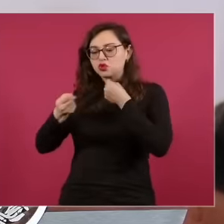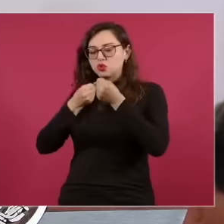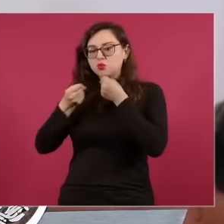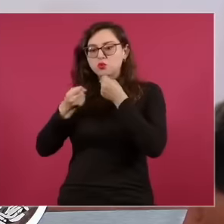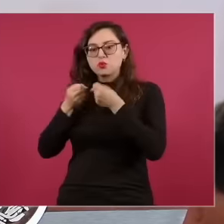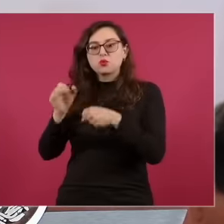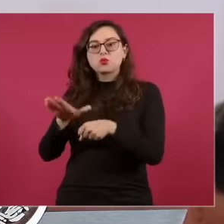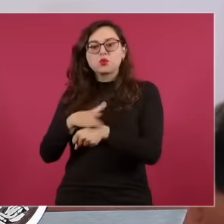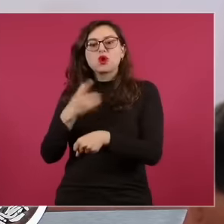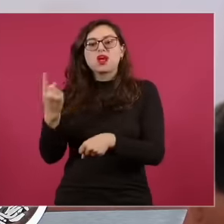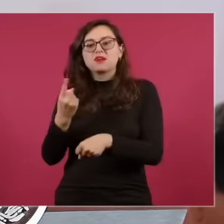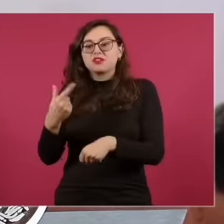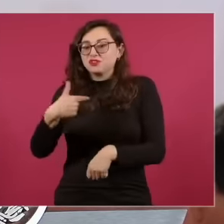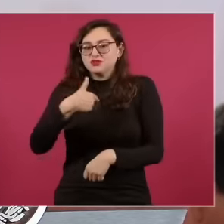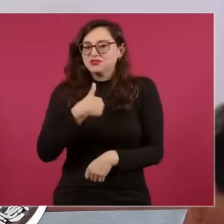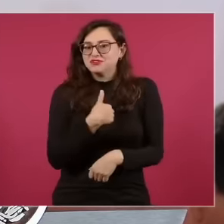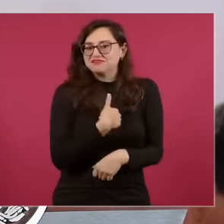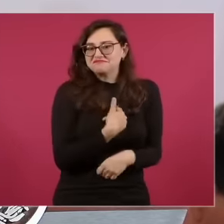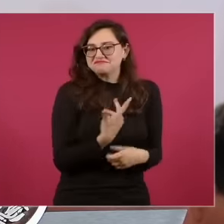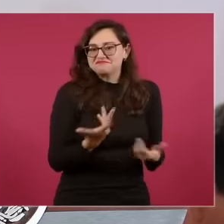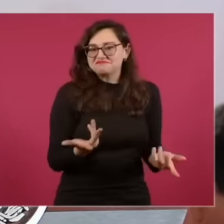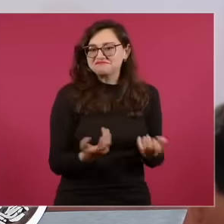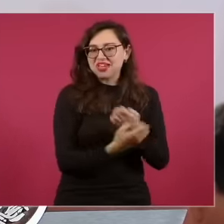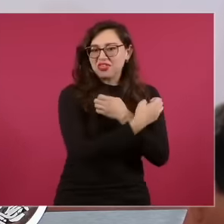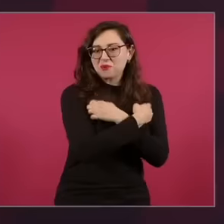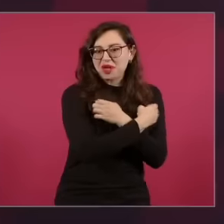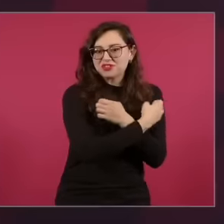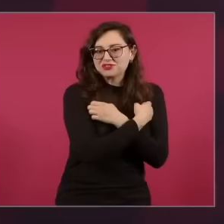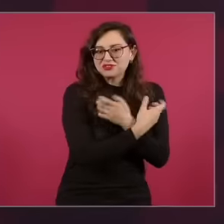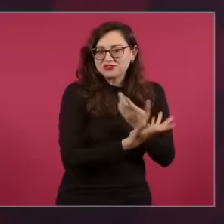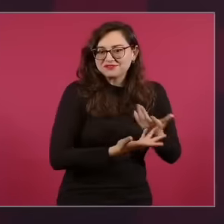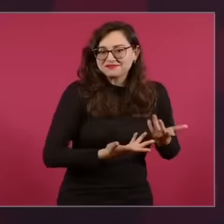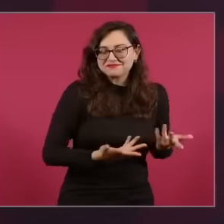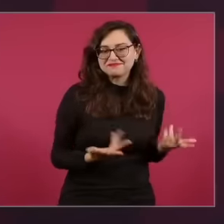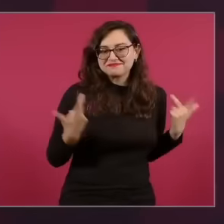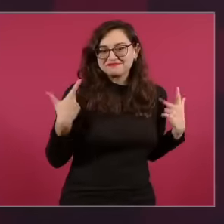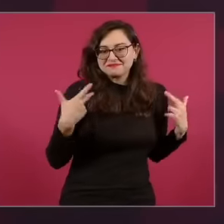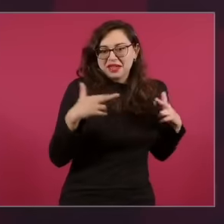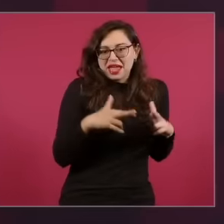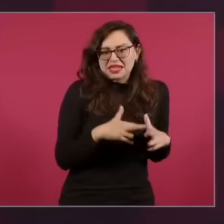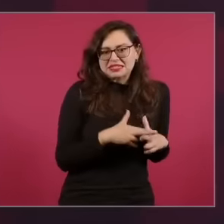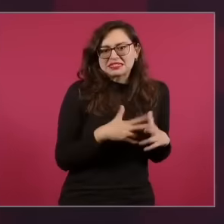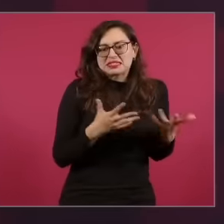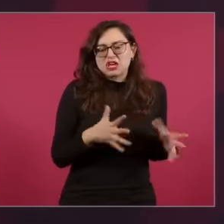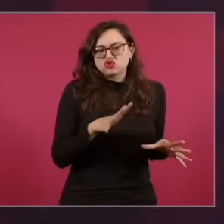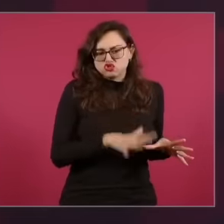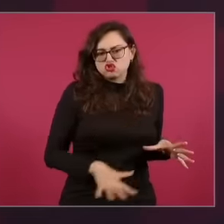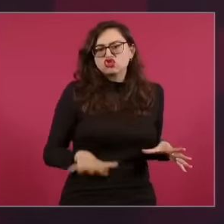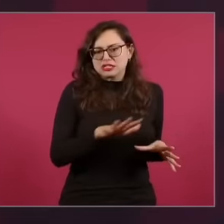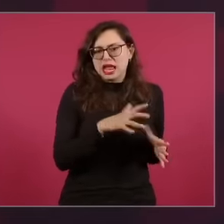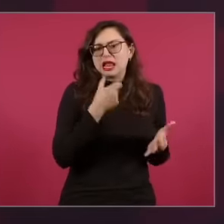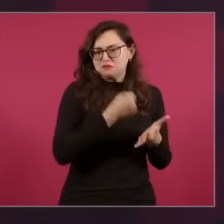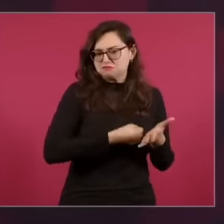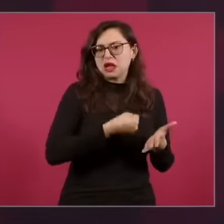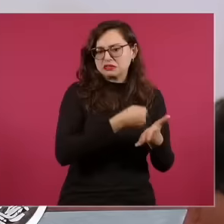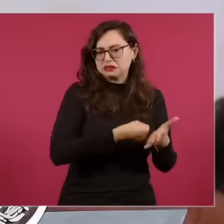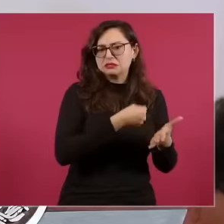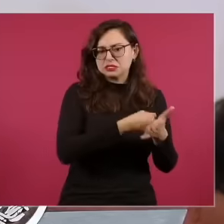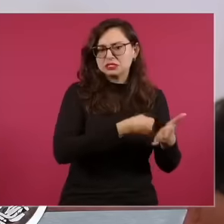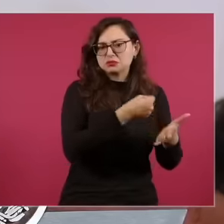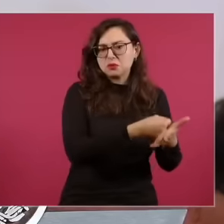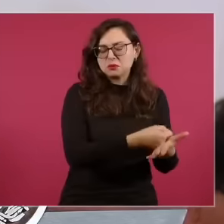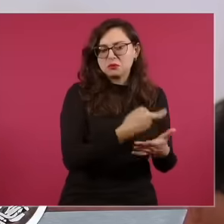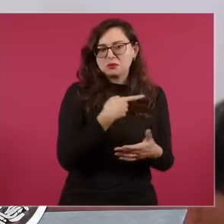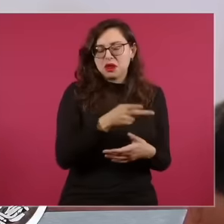a background as an educator and this militant social activist. So it is learning on this